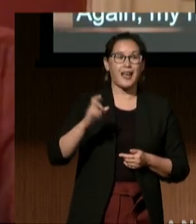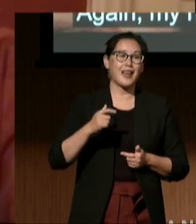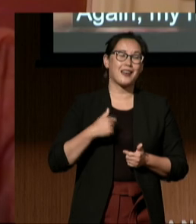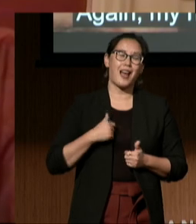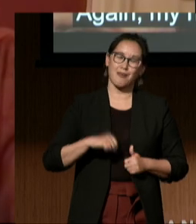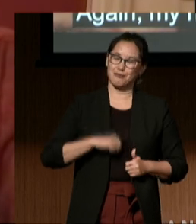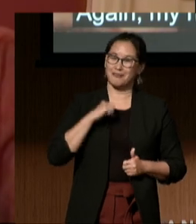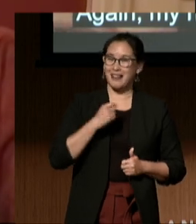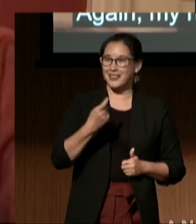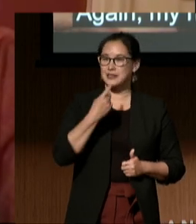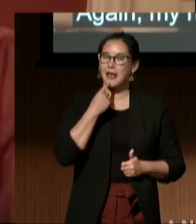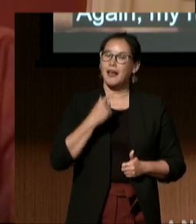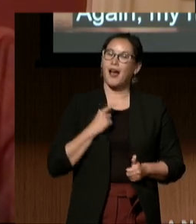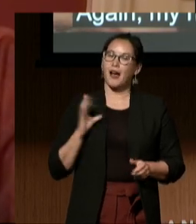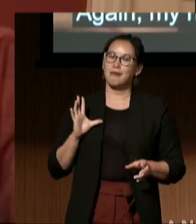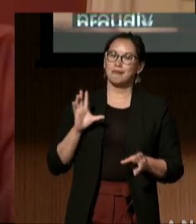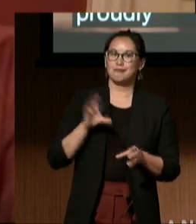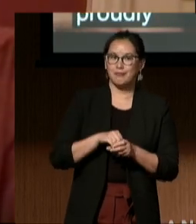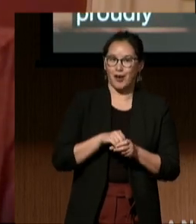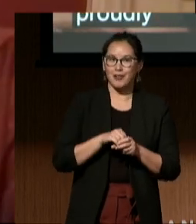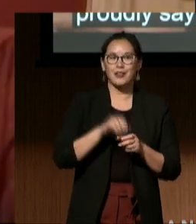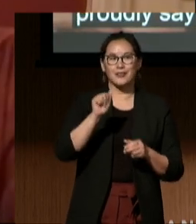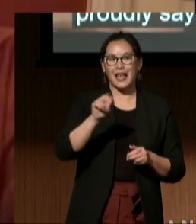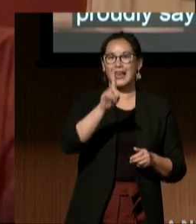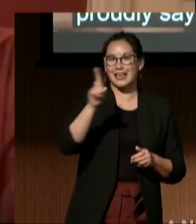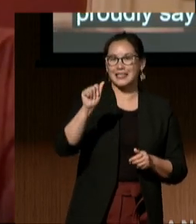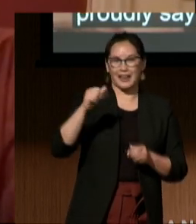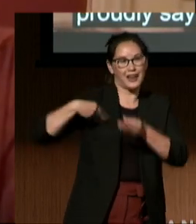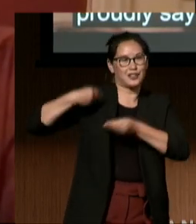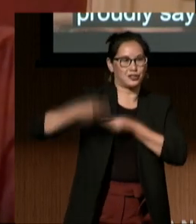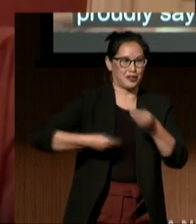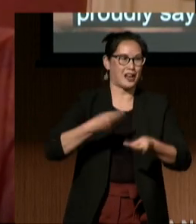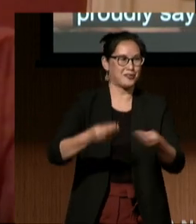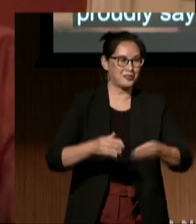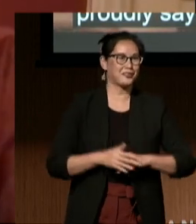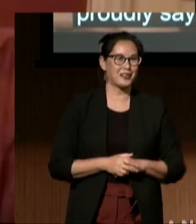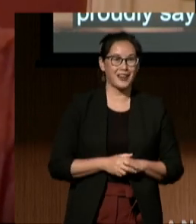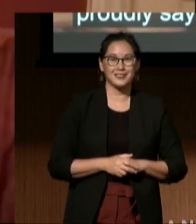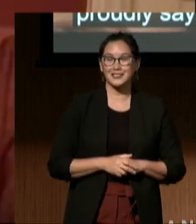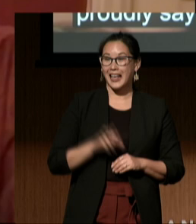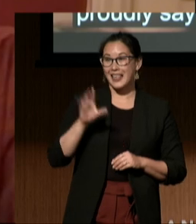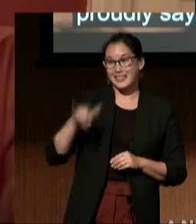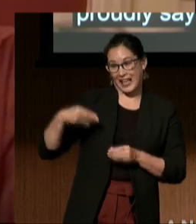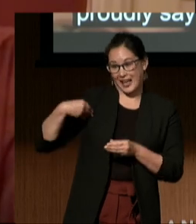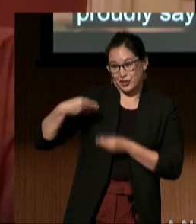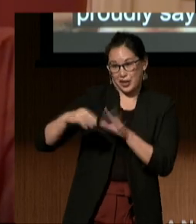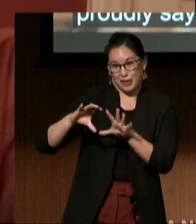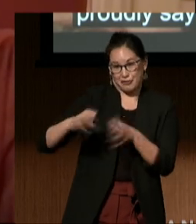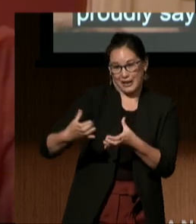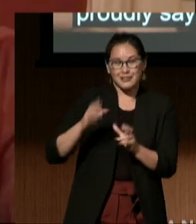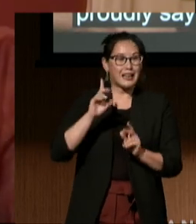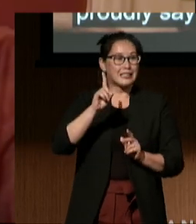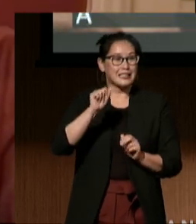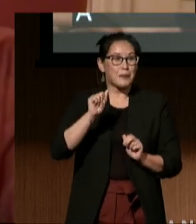that I am part of the ADA generation, a generation of disabled people who grew up